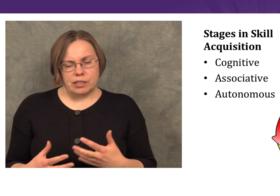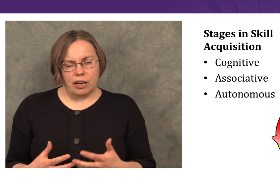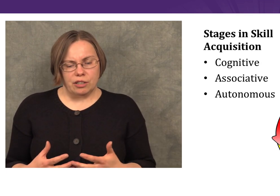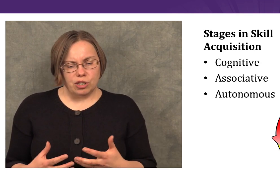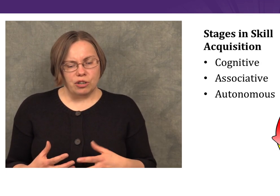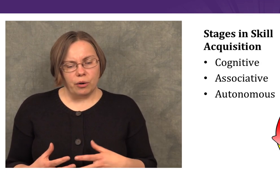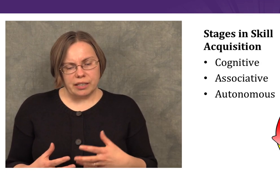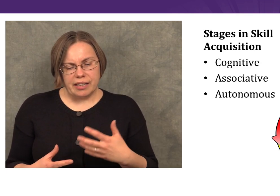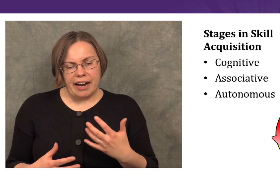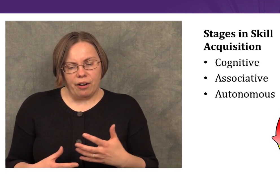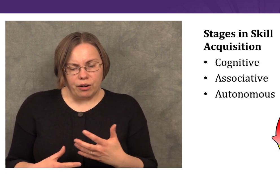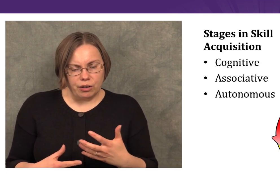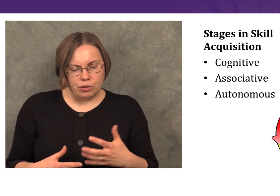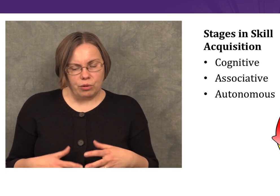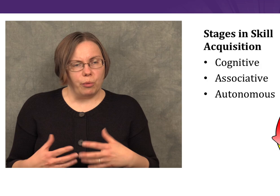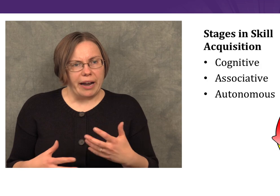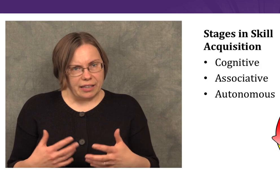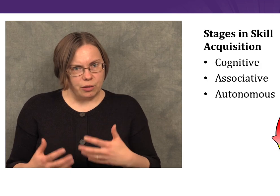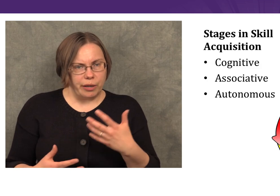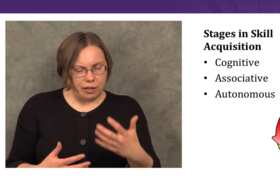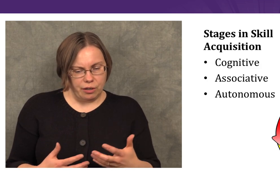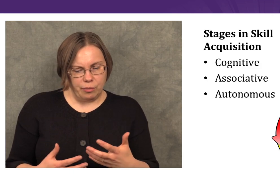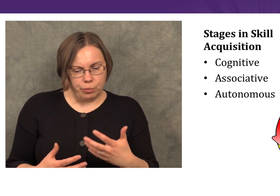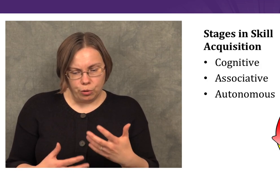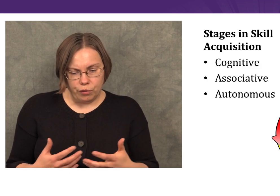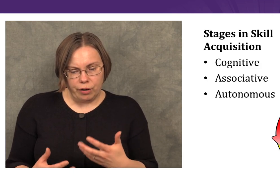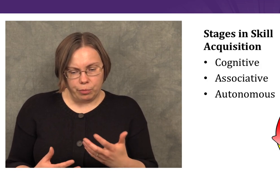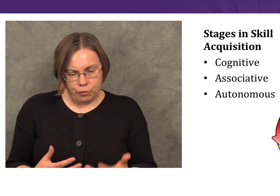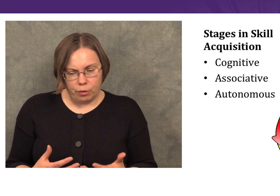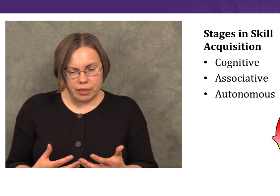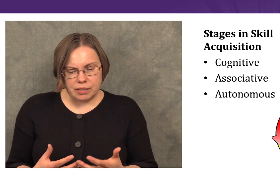We start to notice errors or ways we can improve our performance,